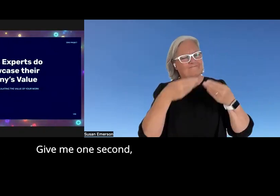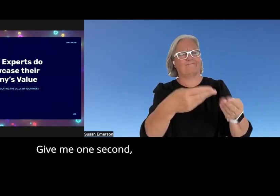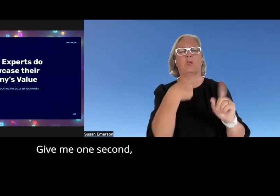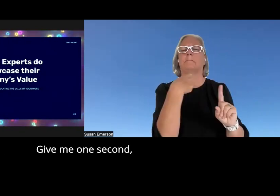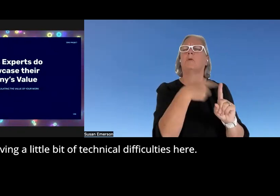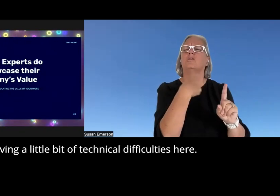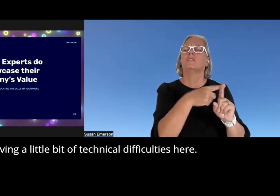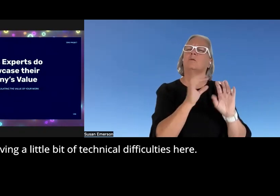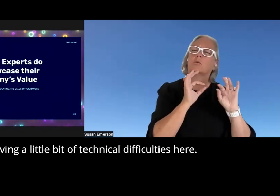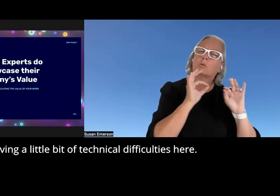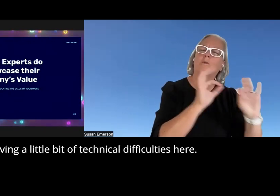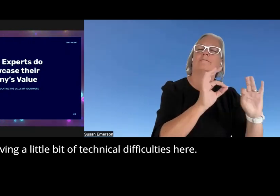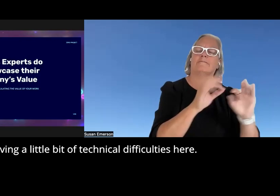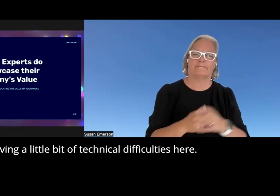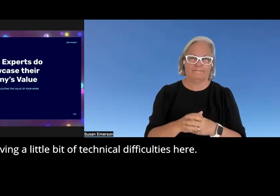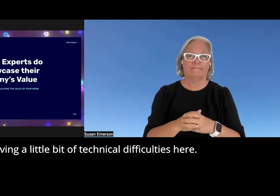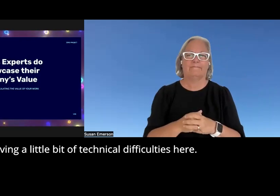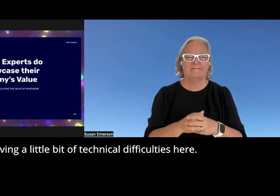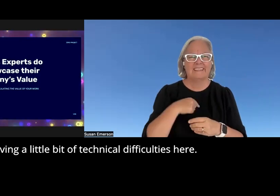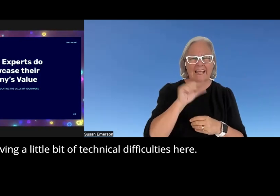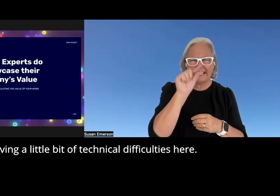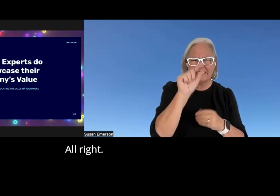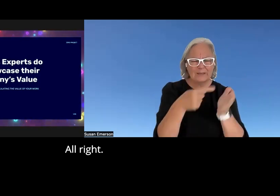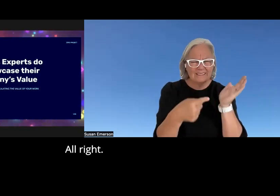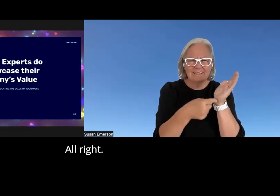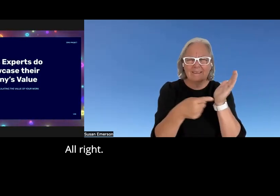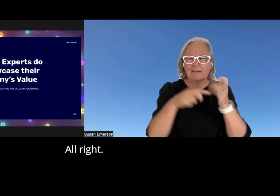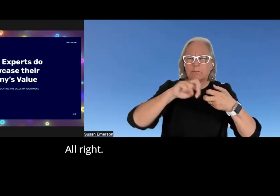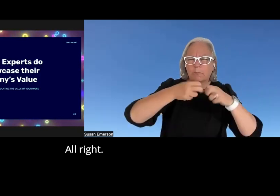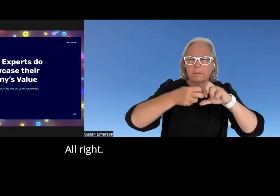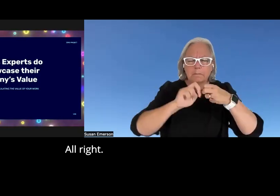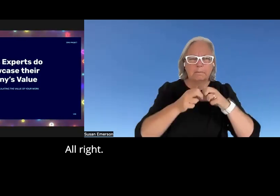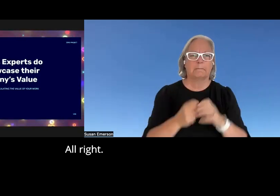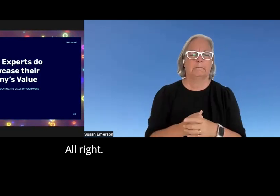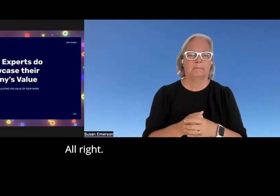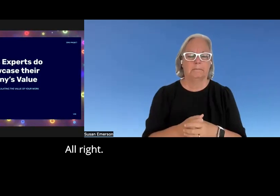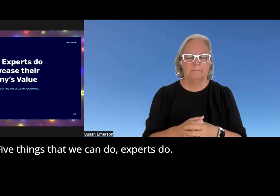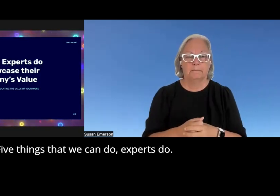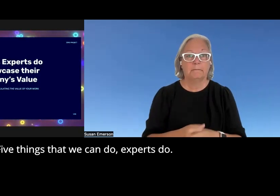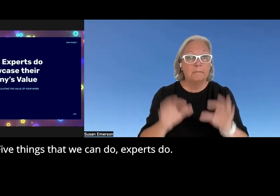one second having a little bit of technical difficulties here all right um five things